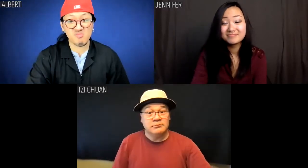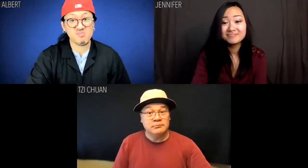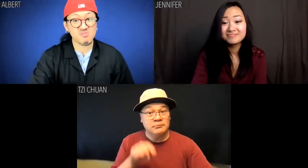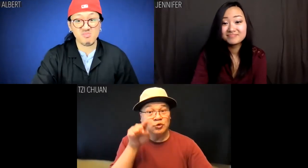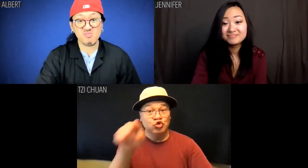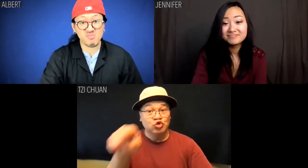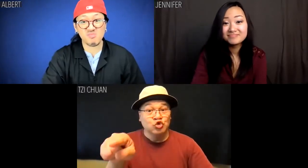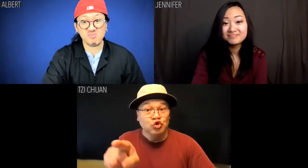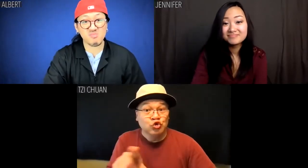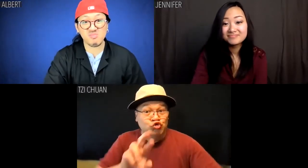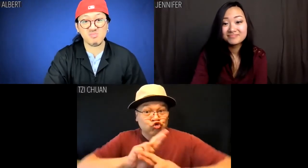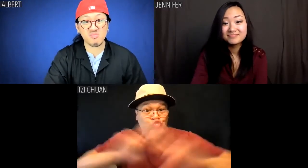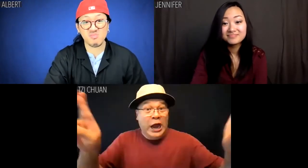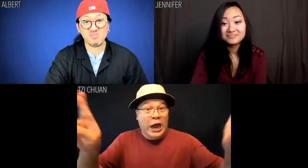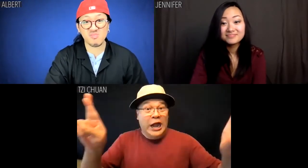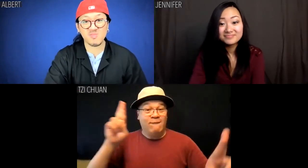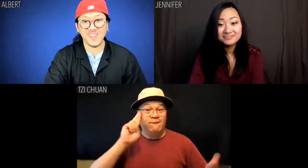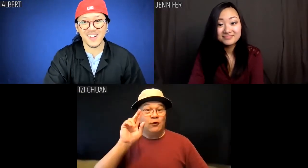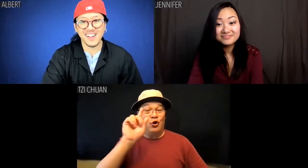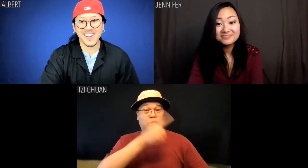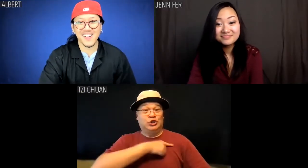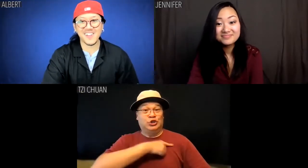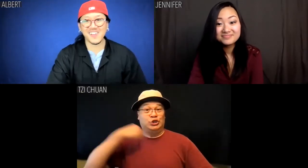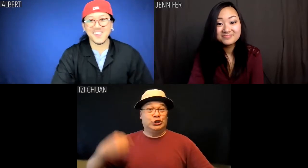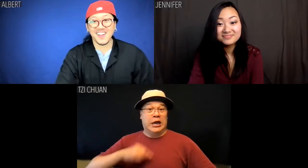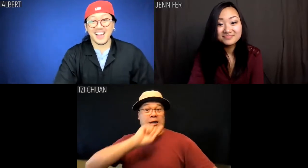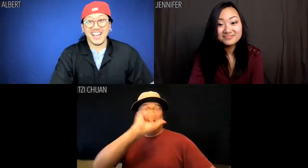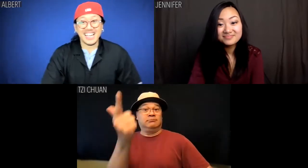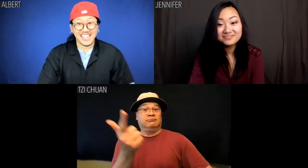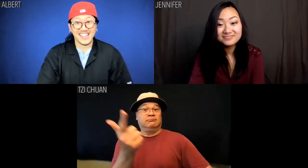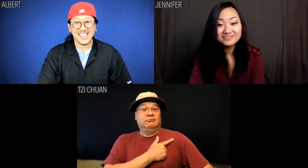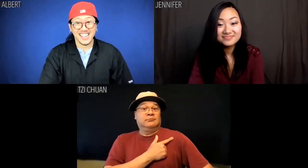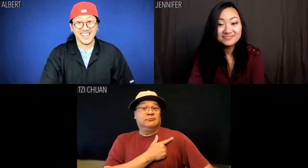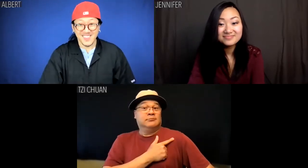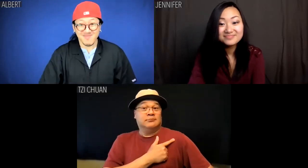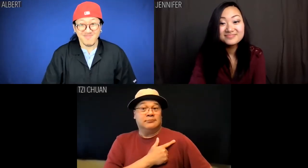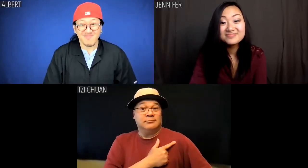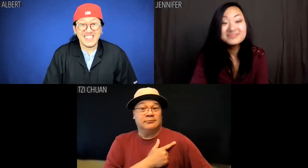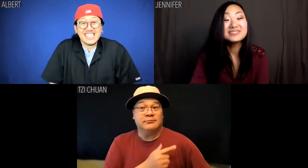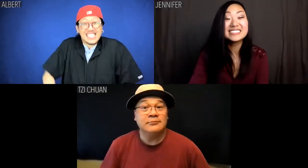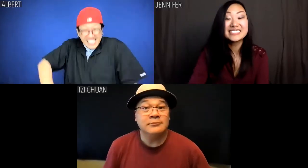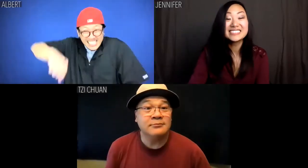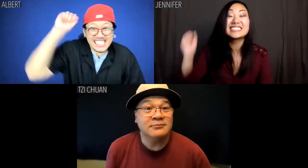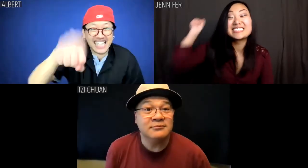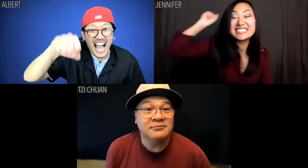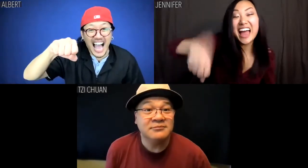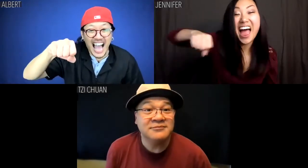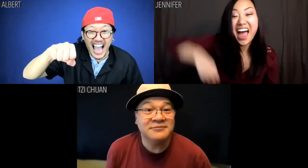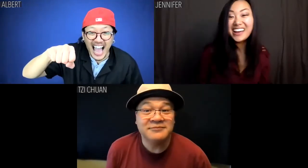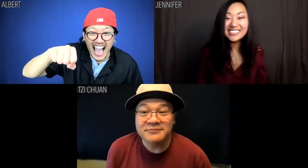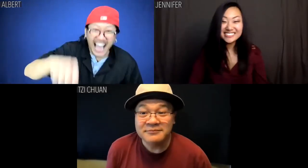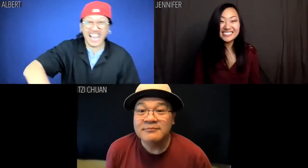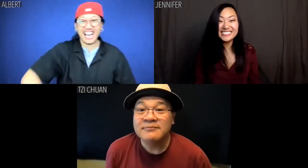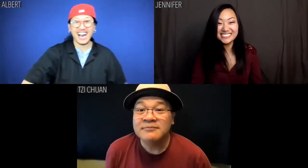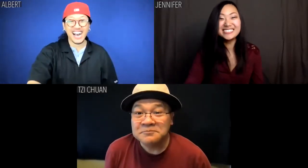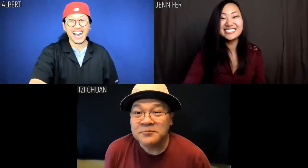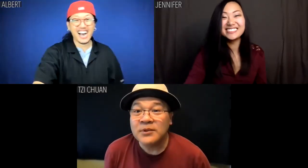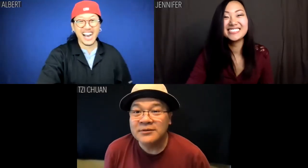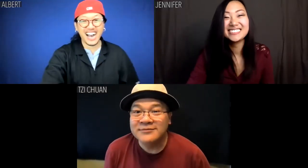Tzi Chuan: You are ready to be Chinese nationals? Albert & Jennifer: Yeah!